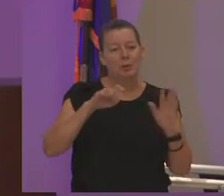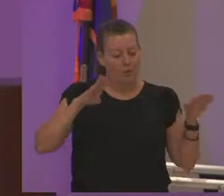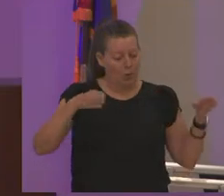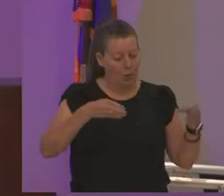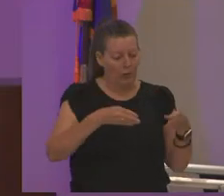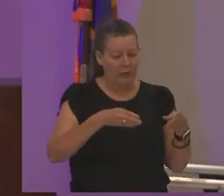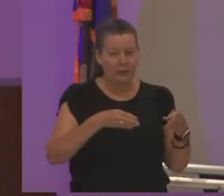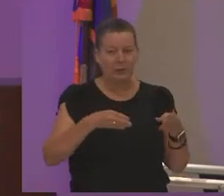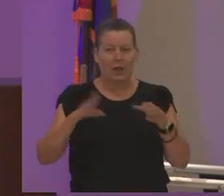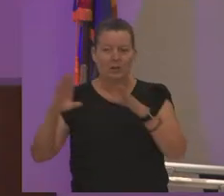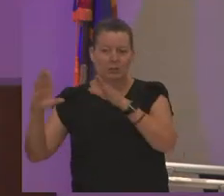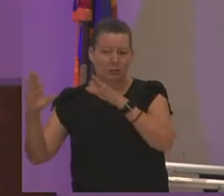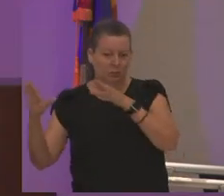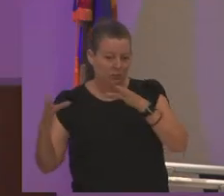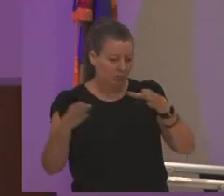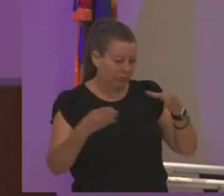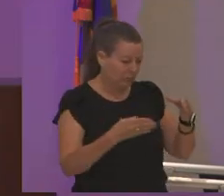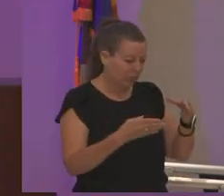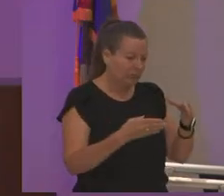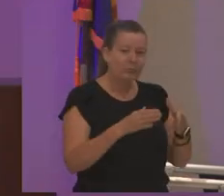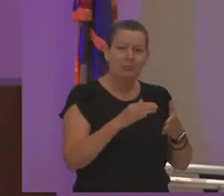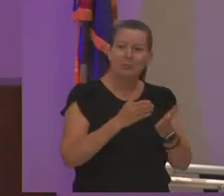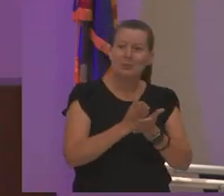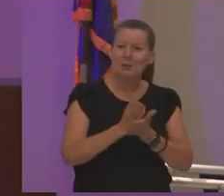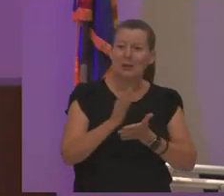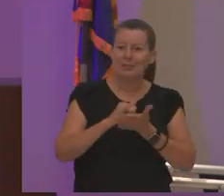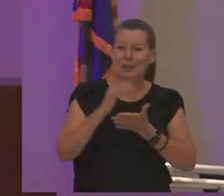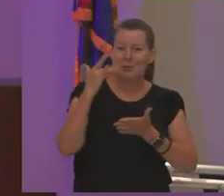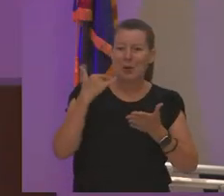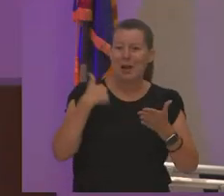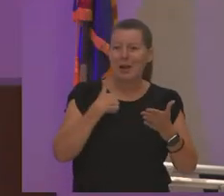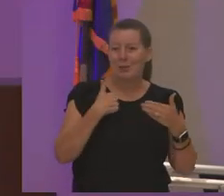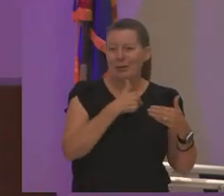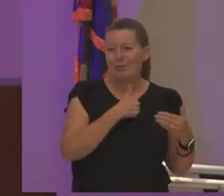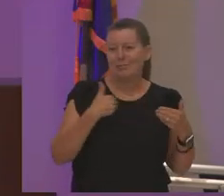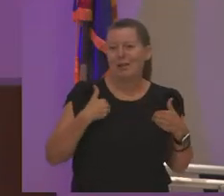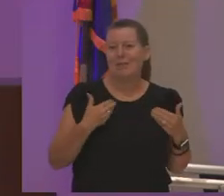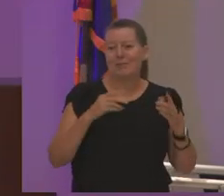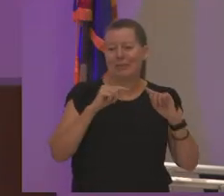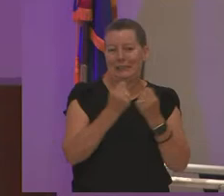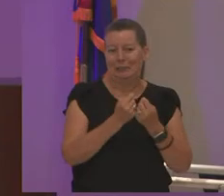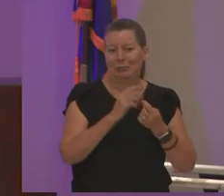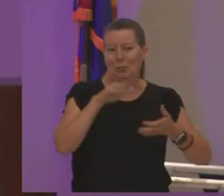little bit and that's okay because that's why we have a team and that's why we all work together